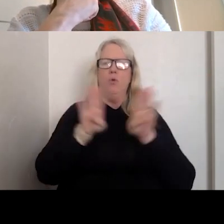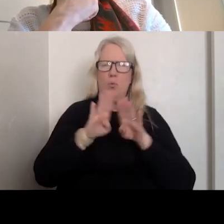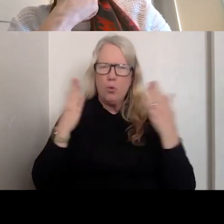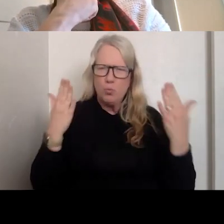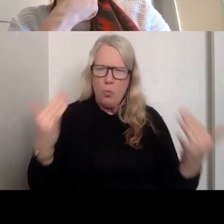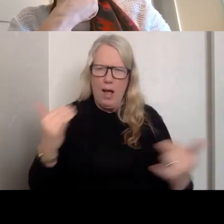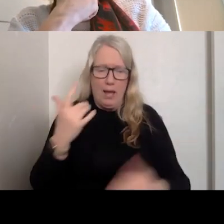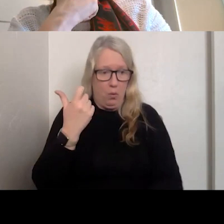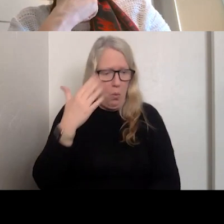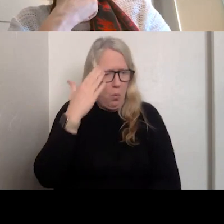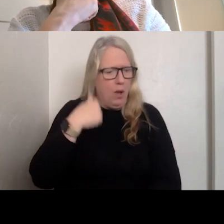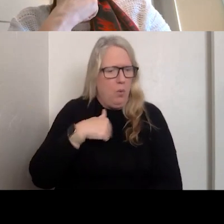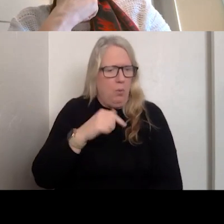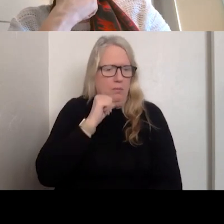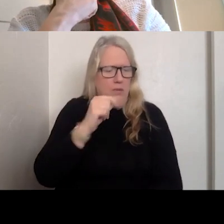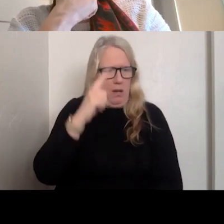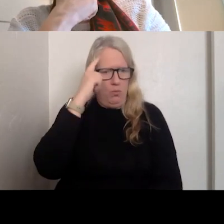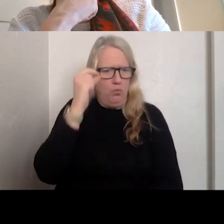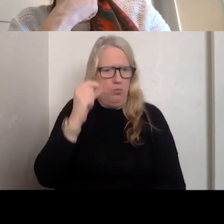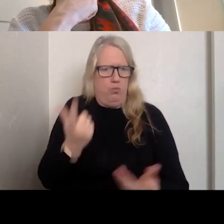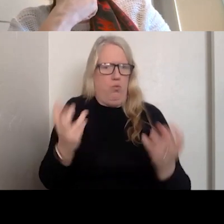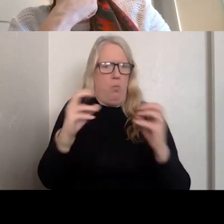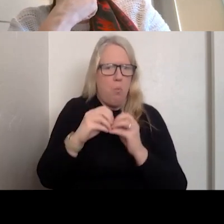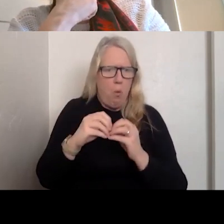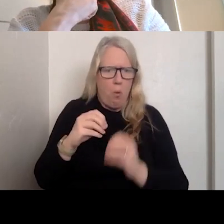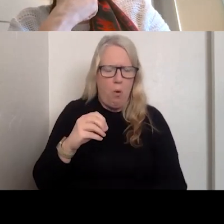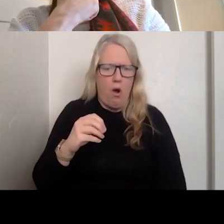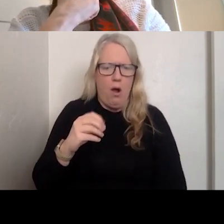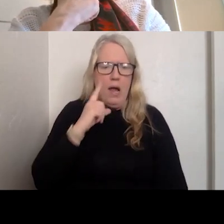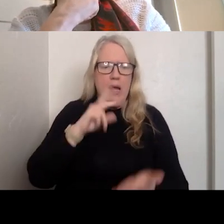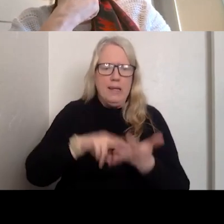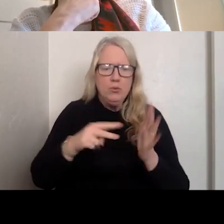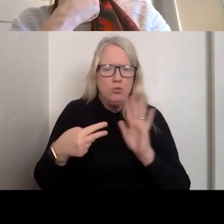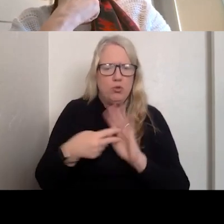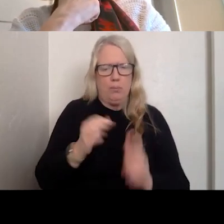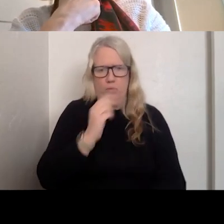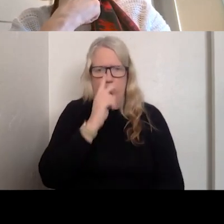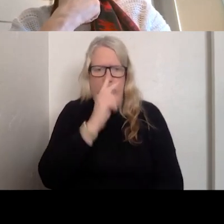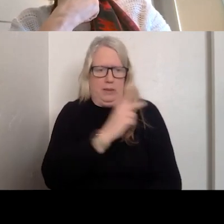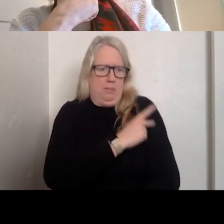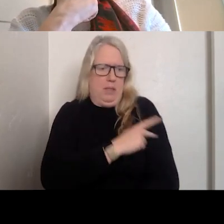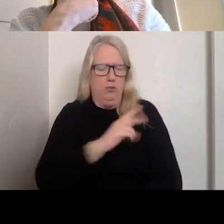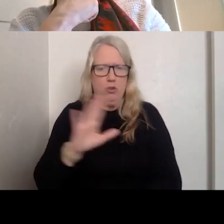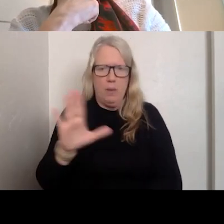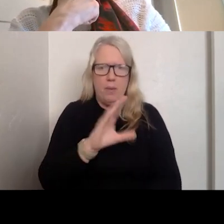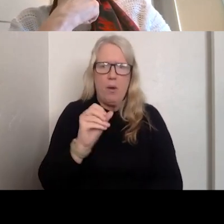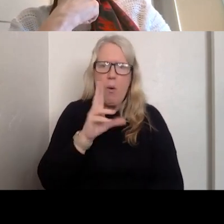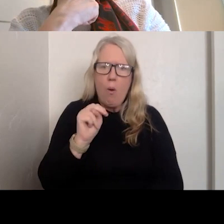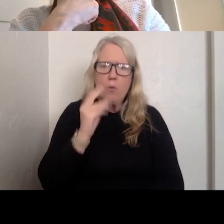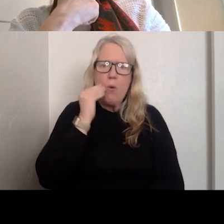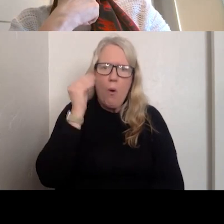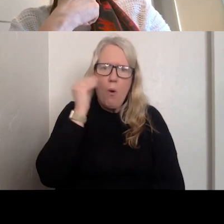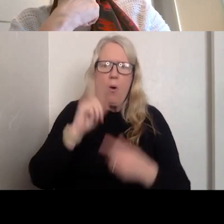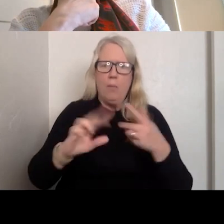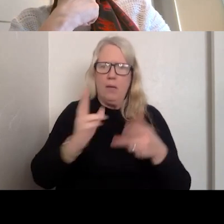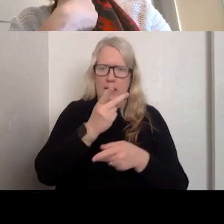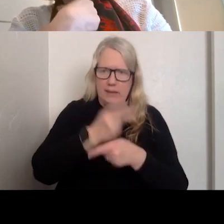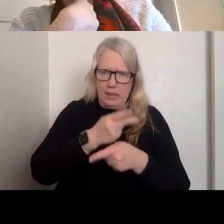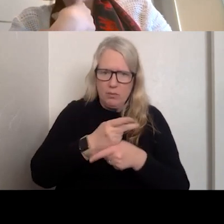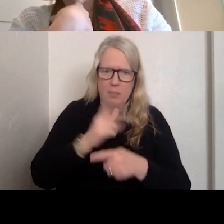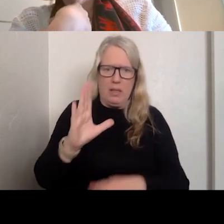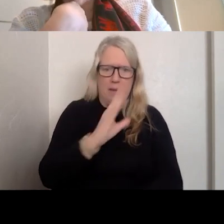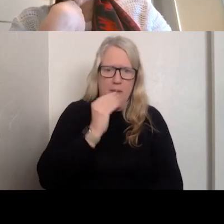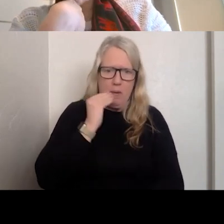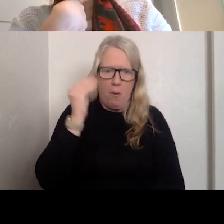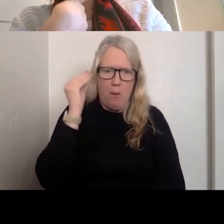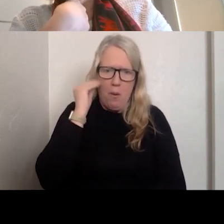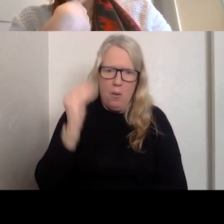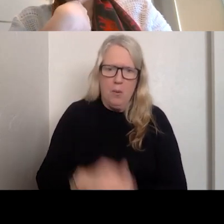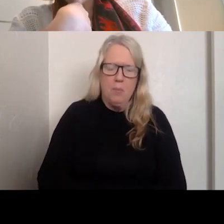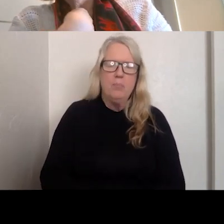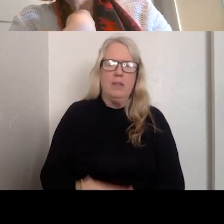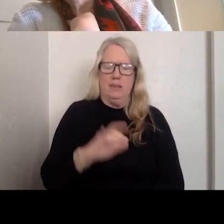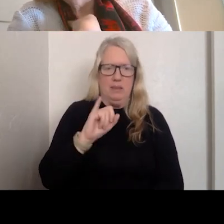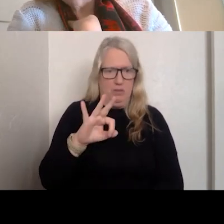NOT GOING TO THEIR OWN HOME? IN TERMS OF SAYING DO YOU NEED TO